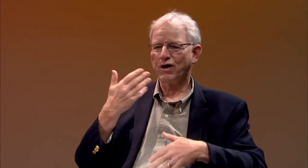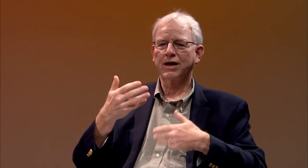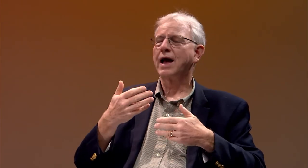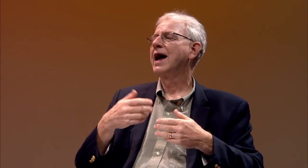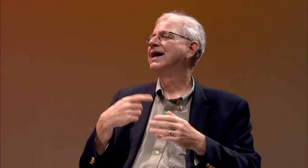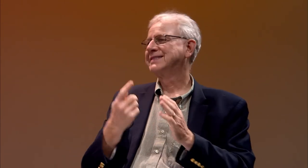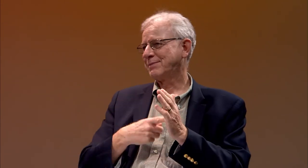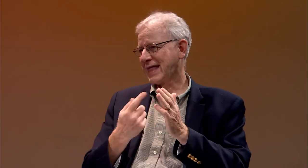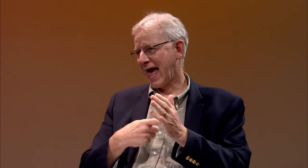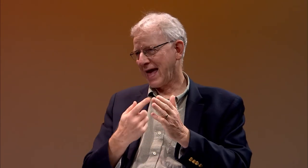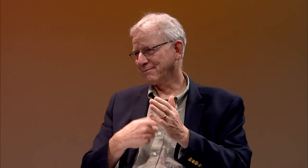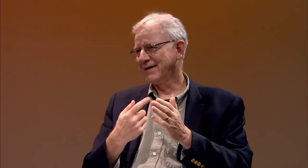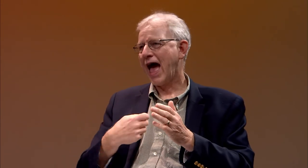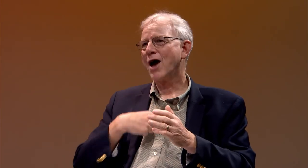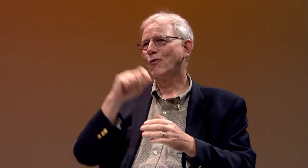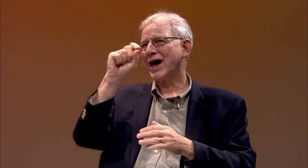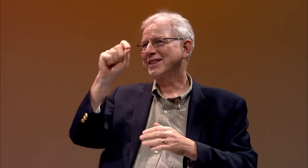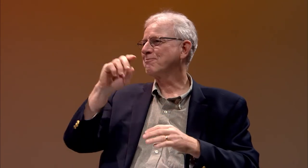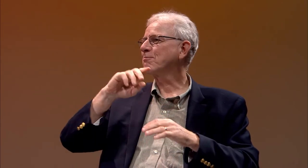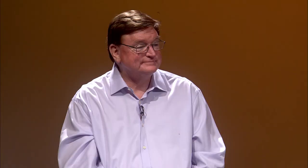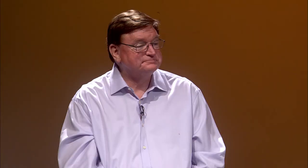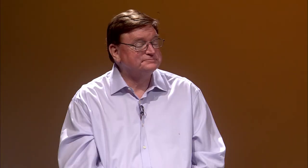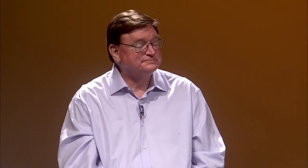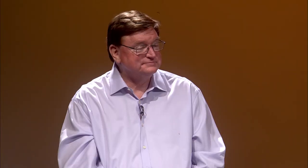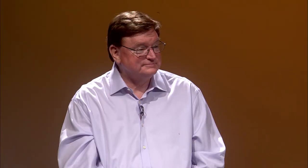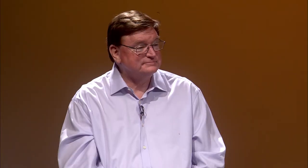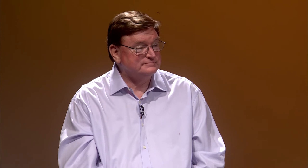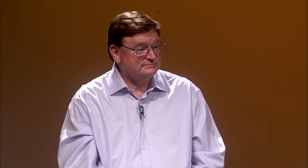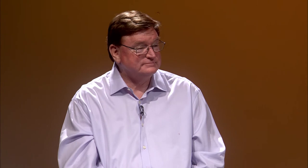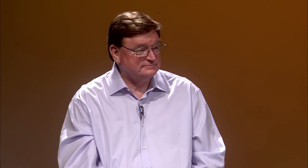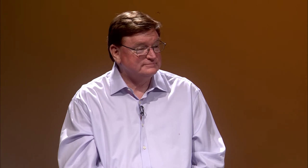Sometimes, I would leave notes on the whiteboard,